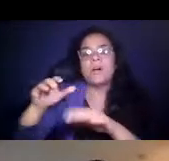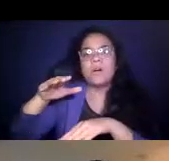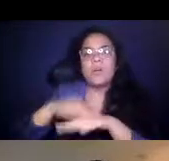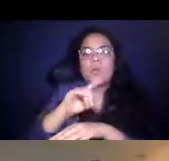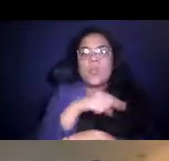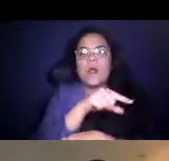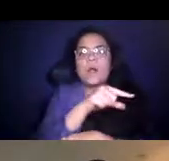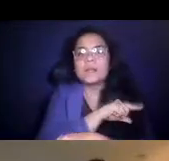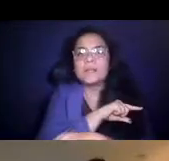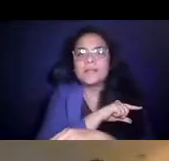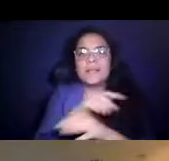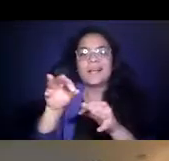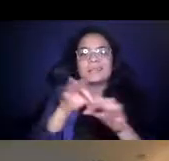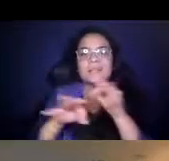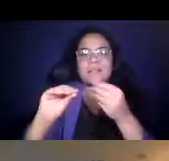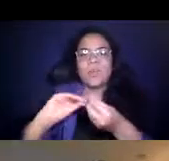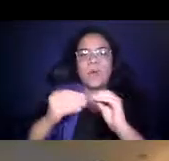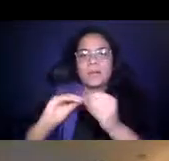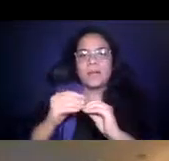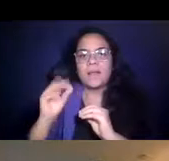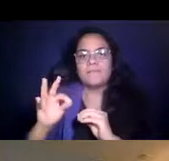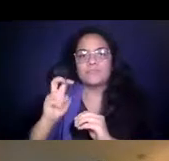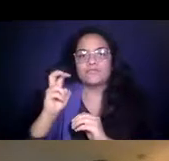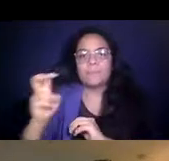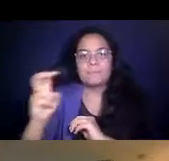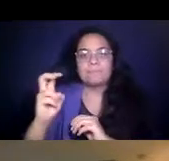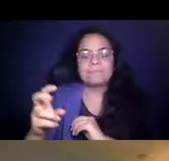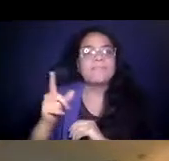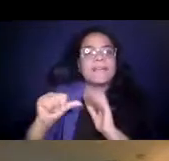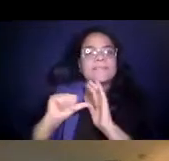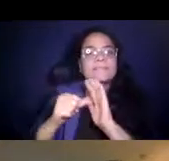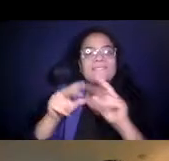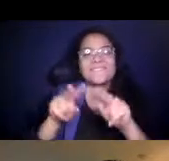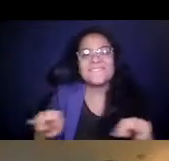14:19:54 instead of quantity" of trips and an emphasis on "value over volume."